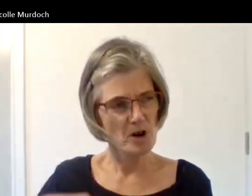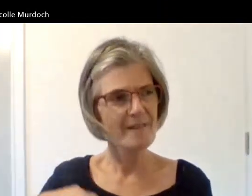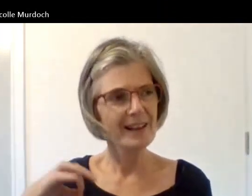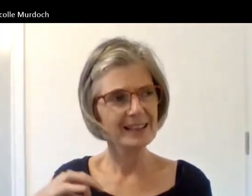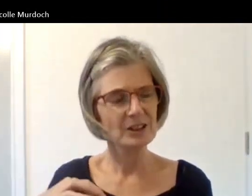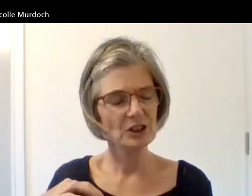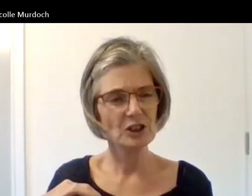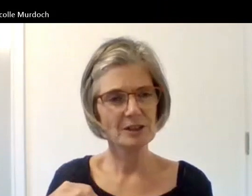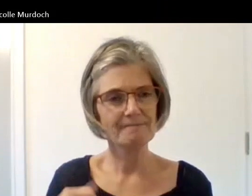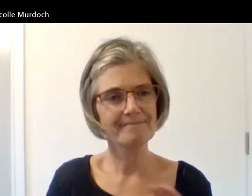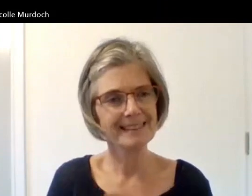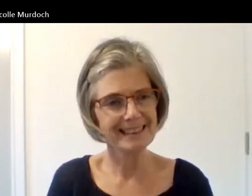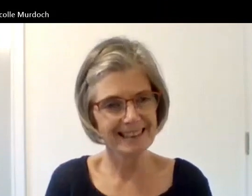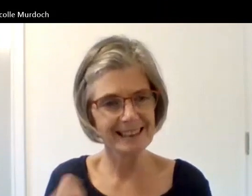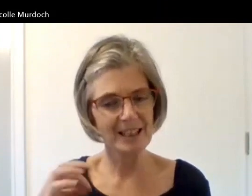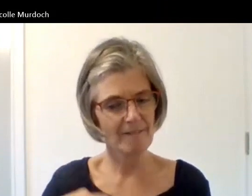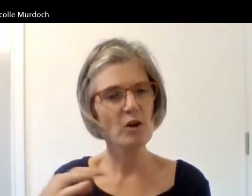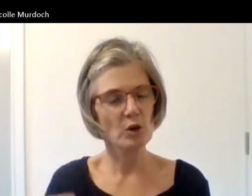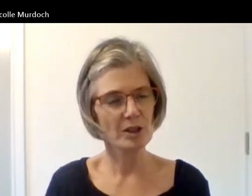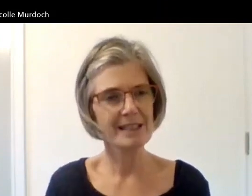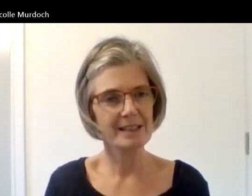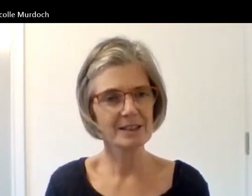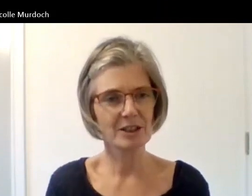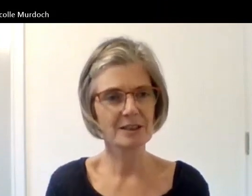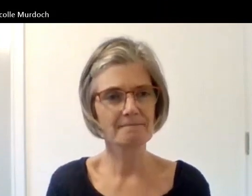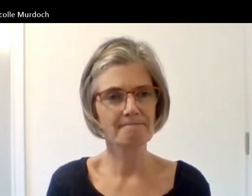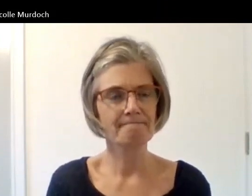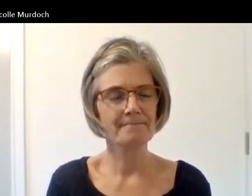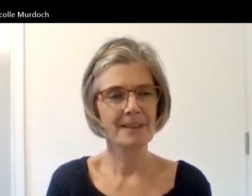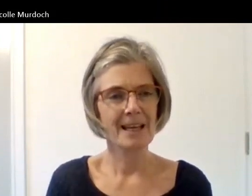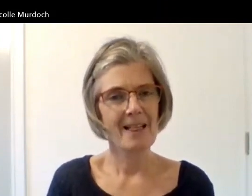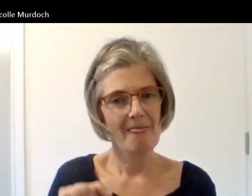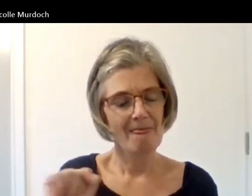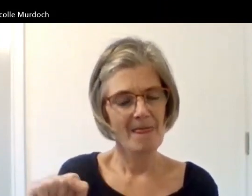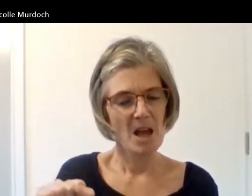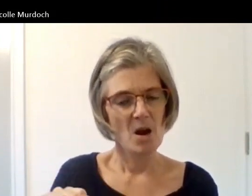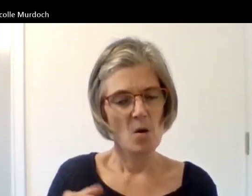they actually want also contributes a lot to their wellbeing in the for society but going